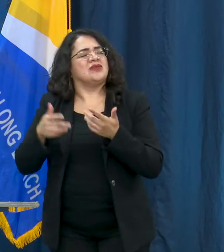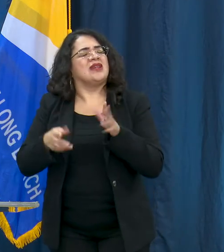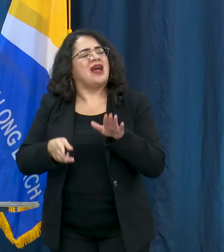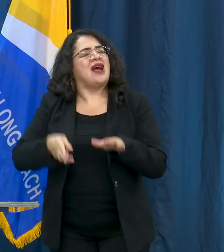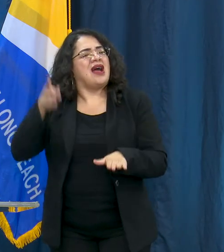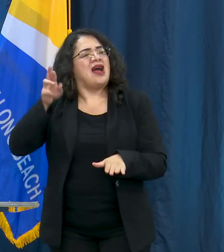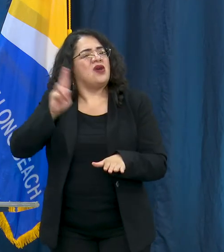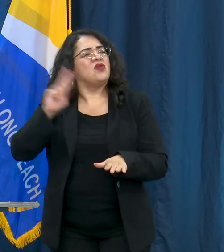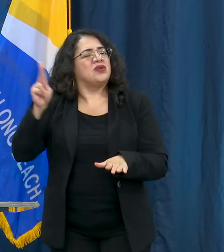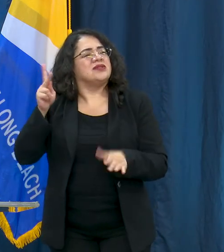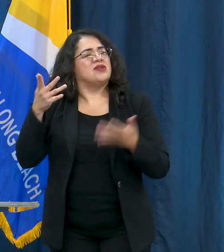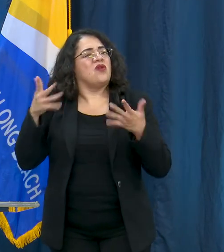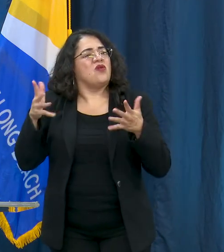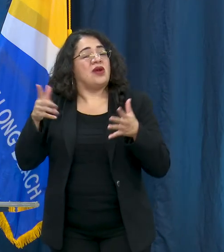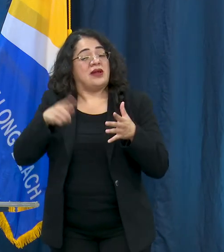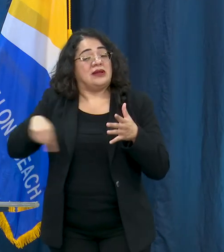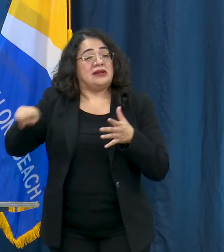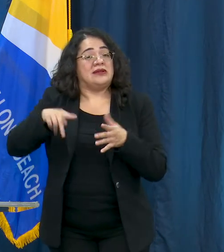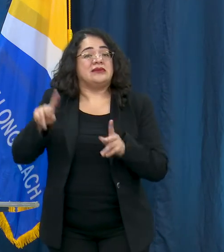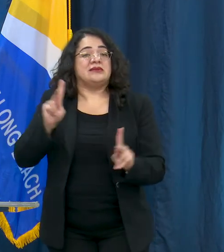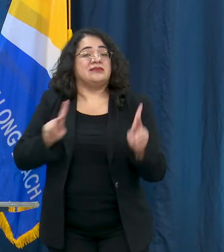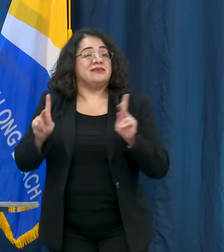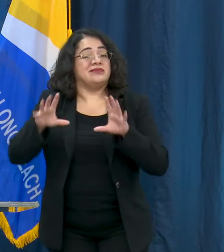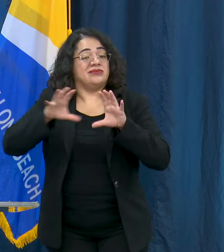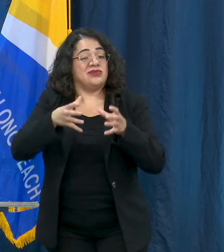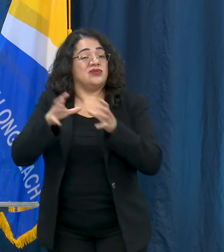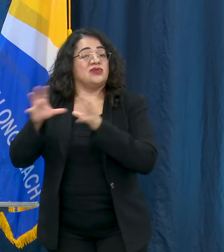recommended that these individuals stay home as much as possible